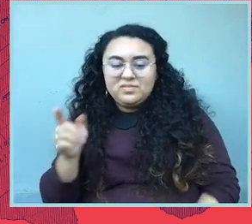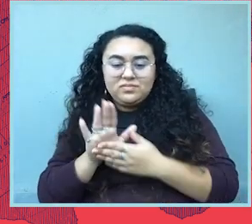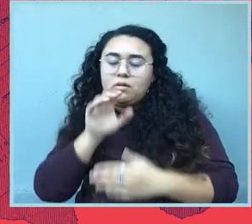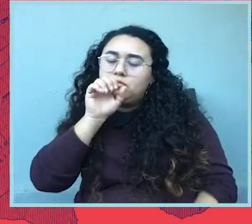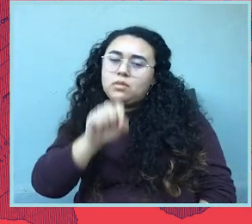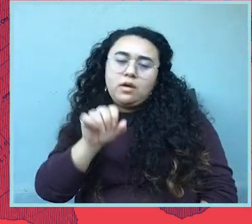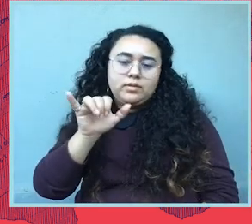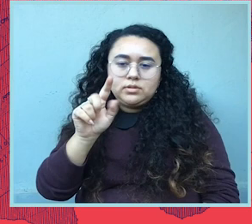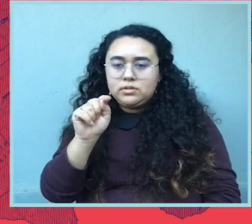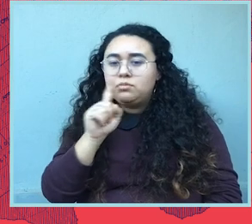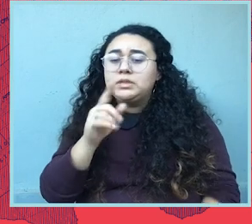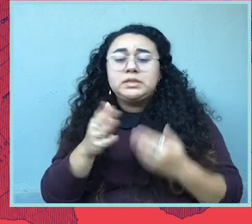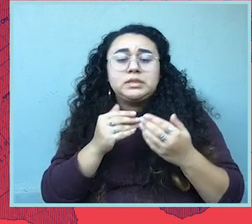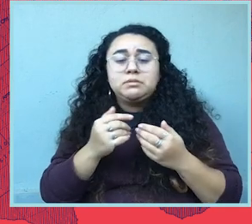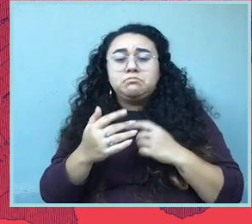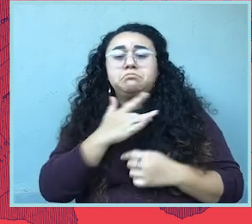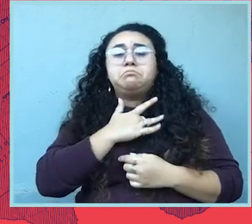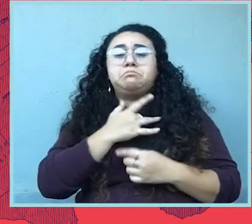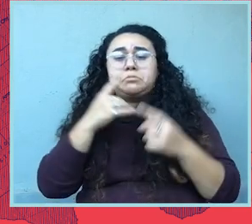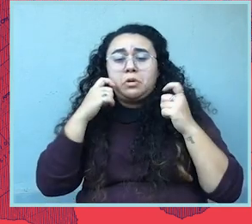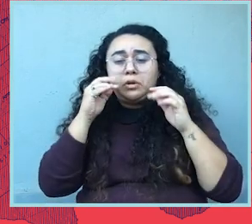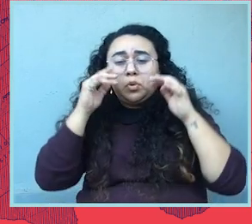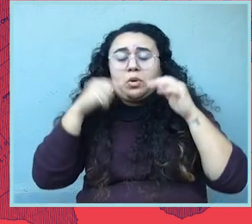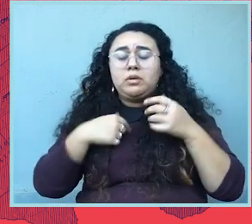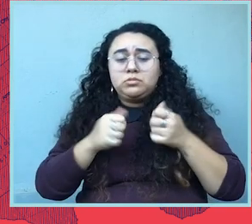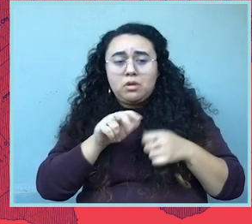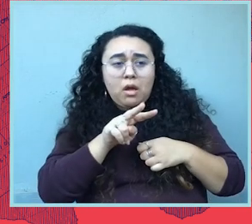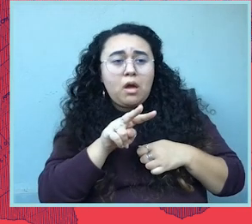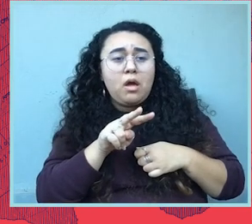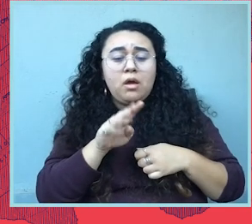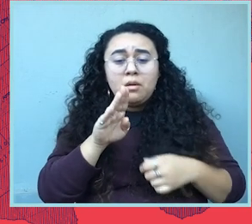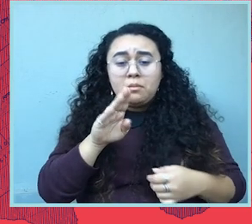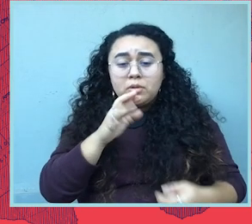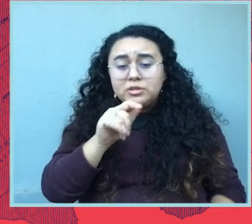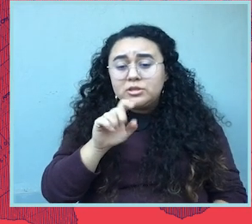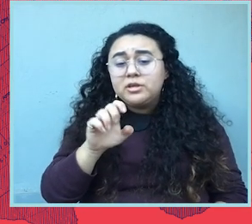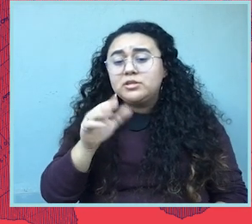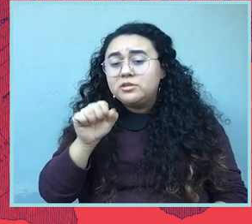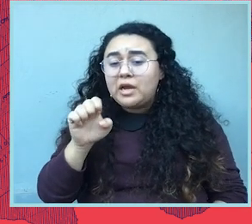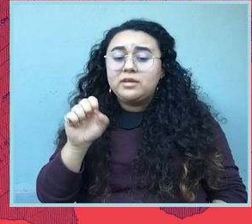I love that.